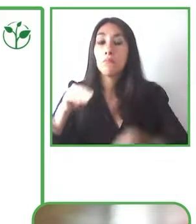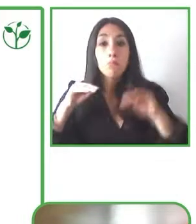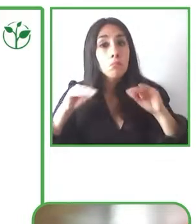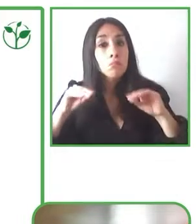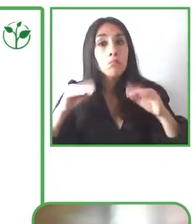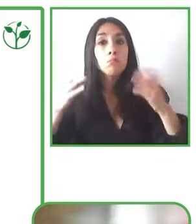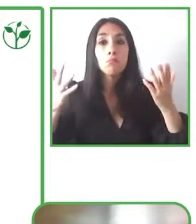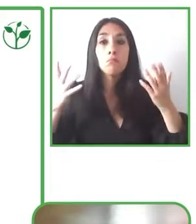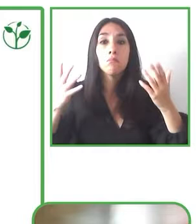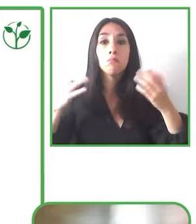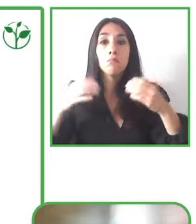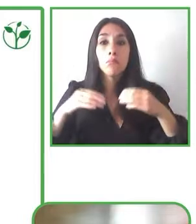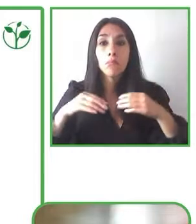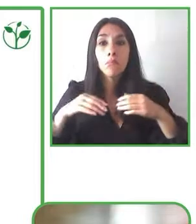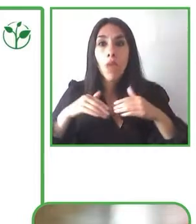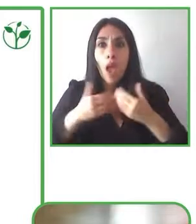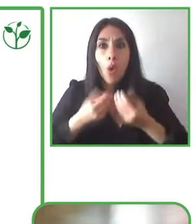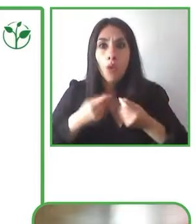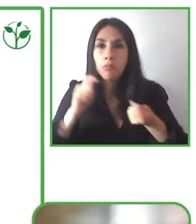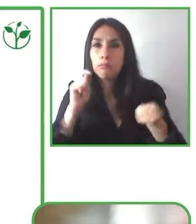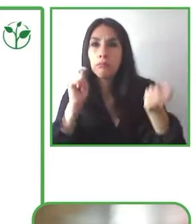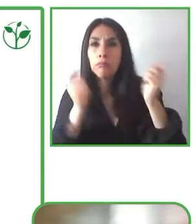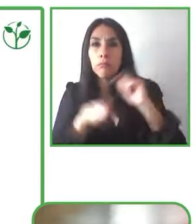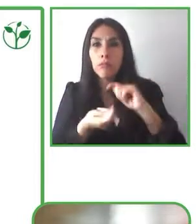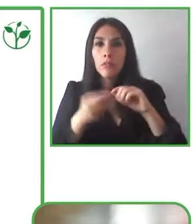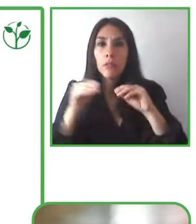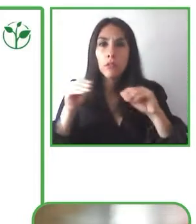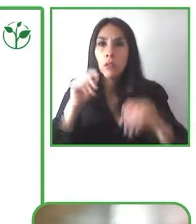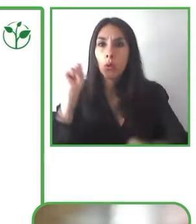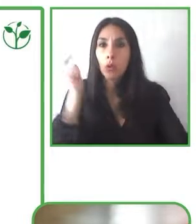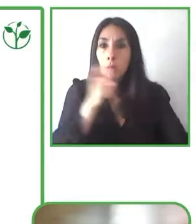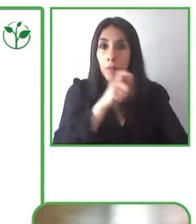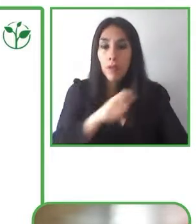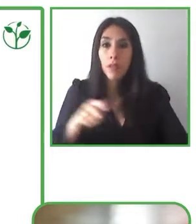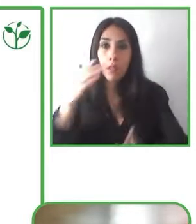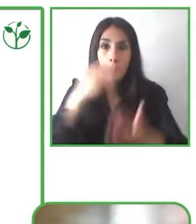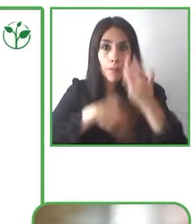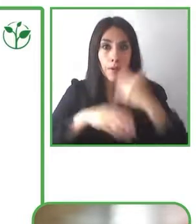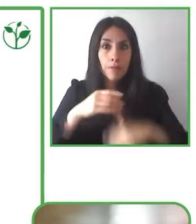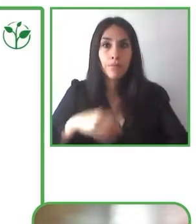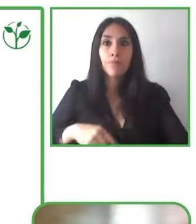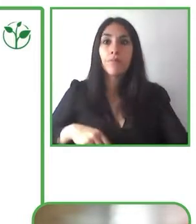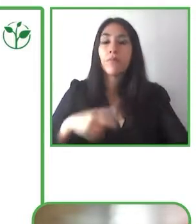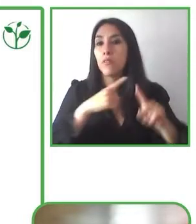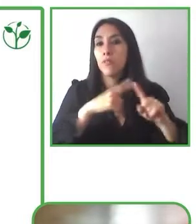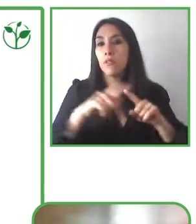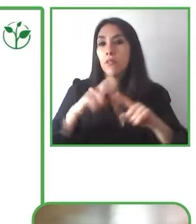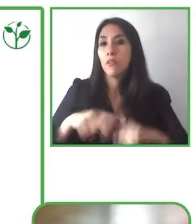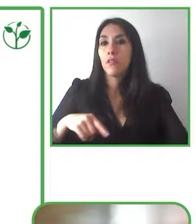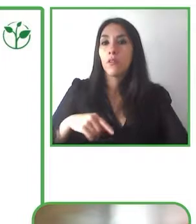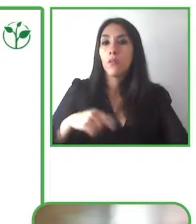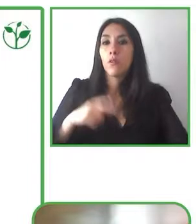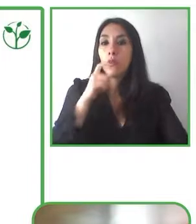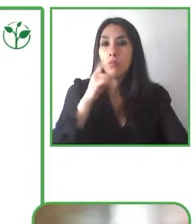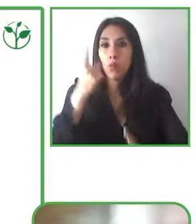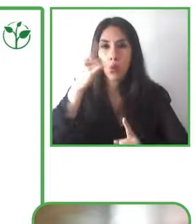audience members. We also have guided visits that include sign language interpreters